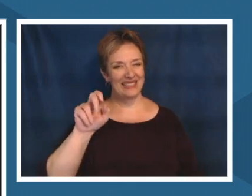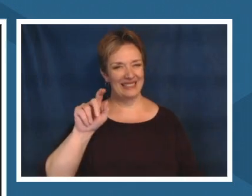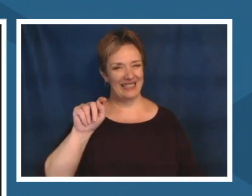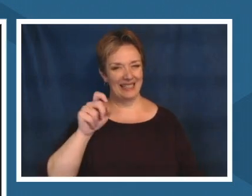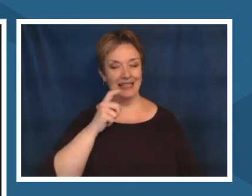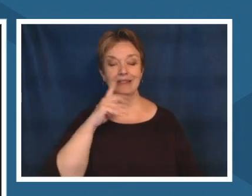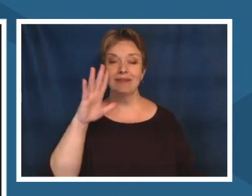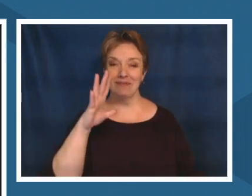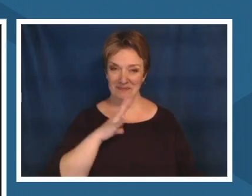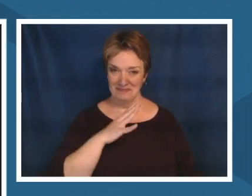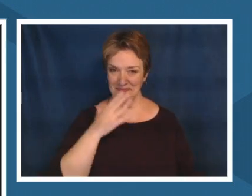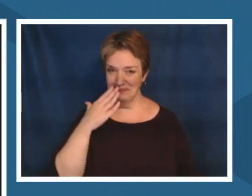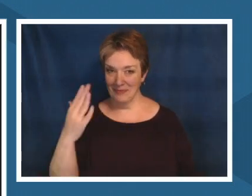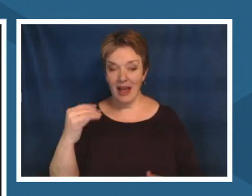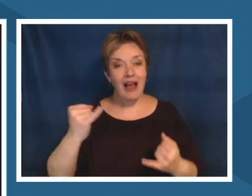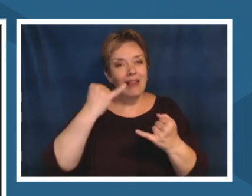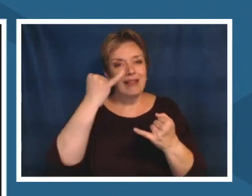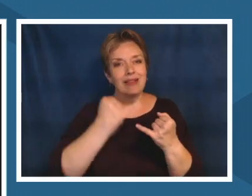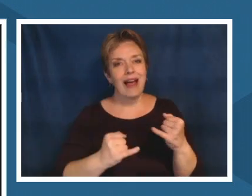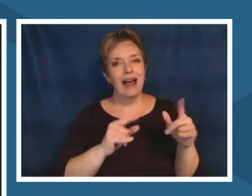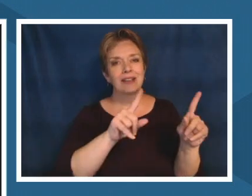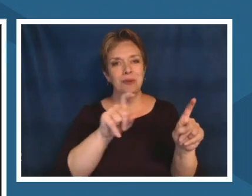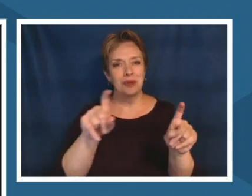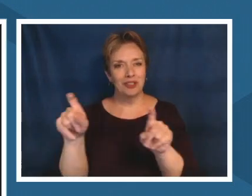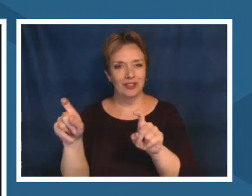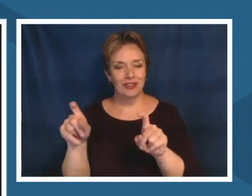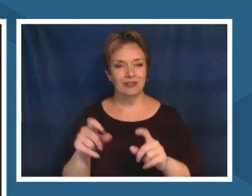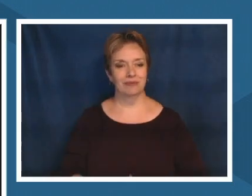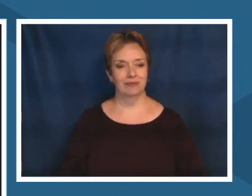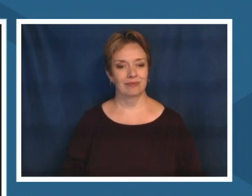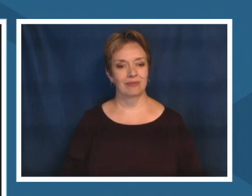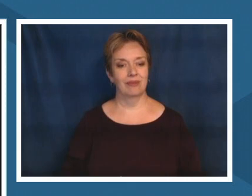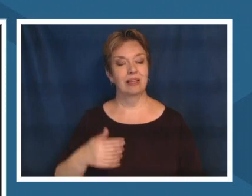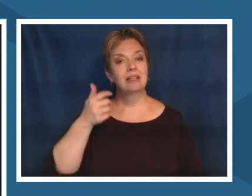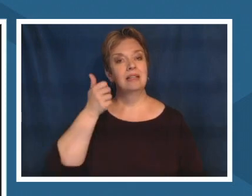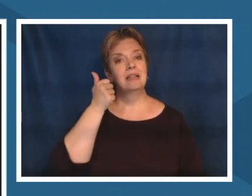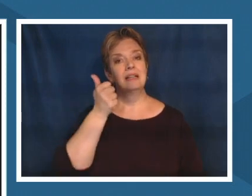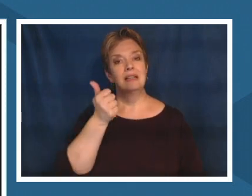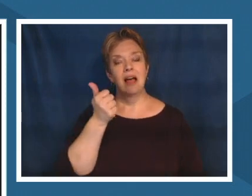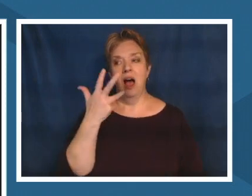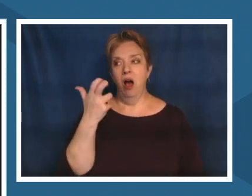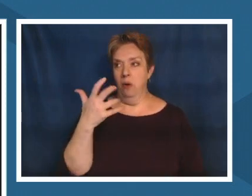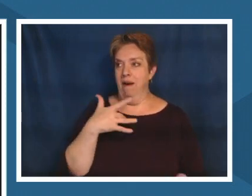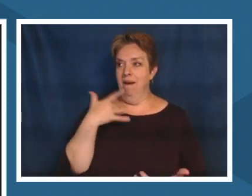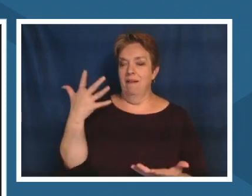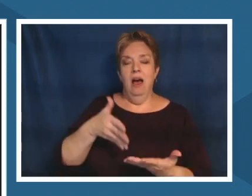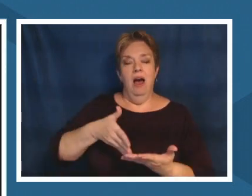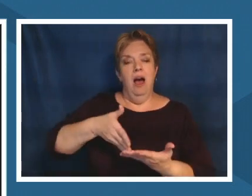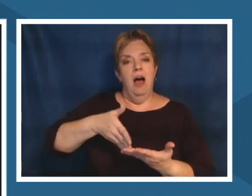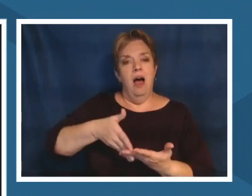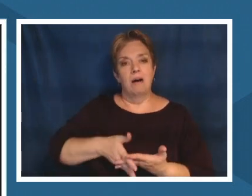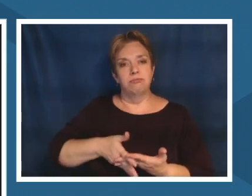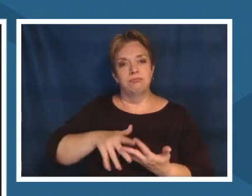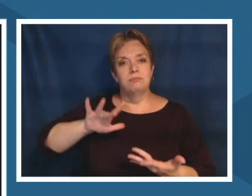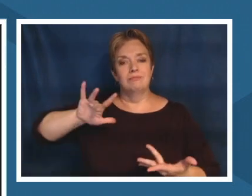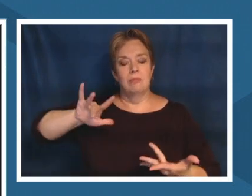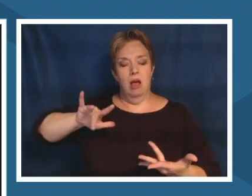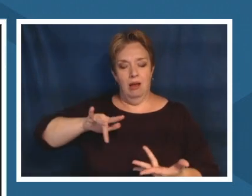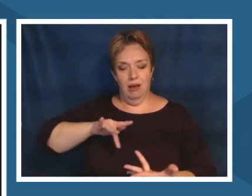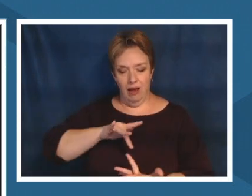where do you go to find peace to ground yourself to rejuvenate